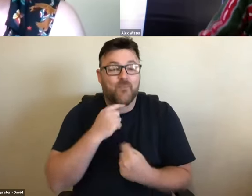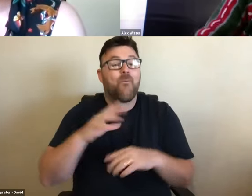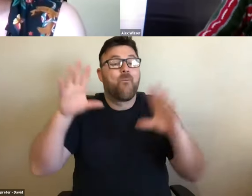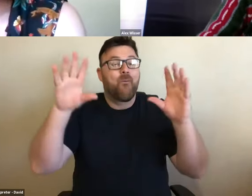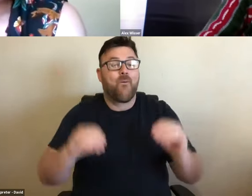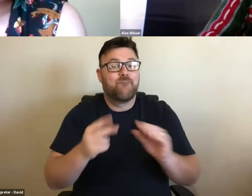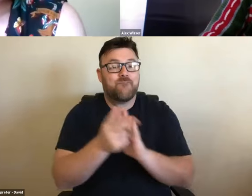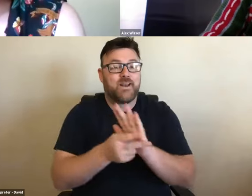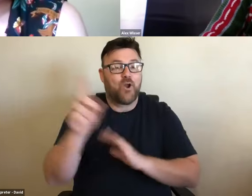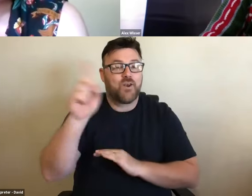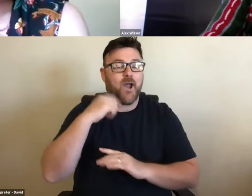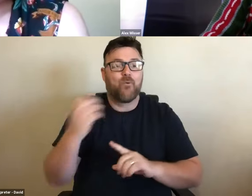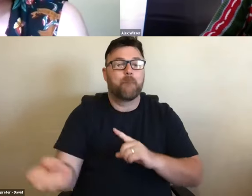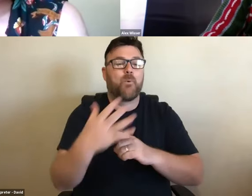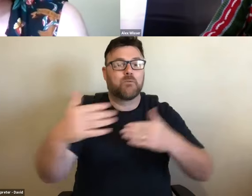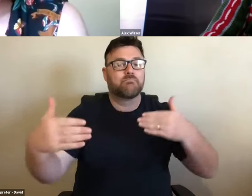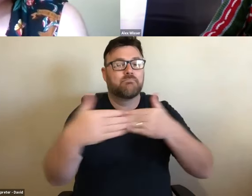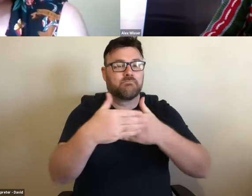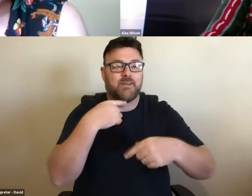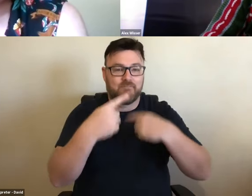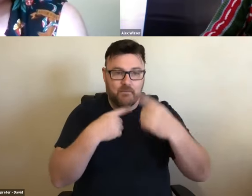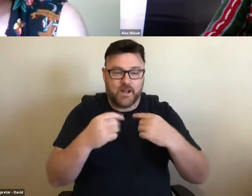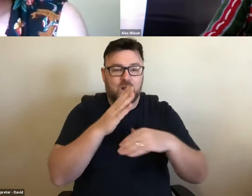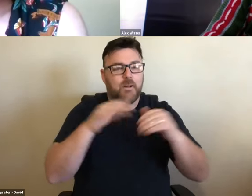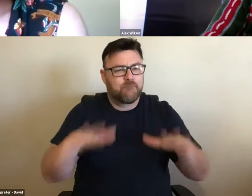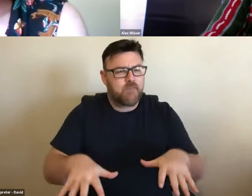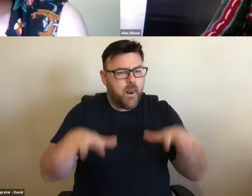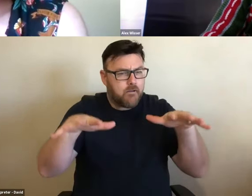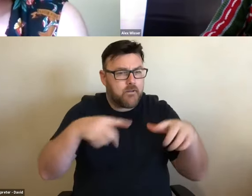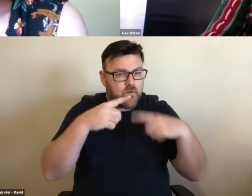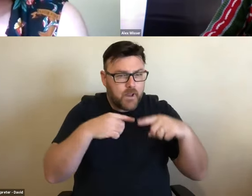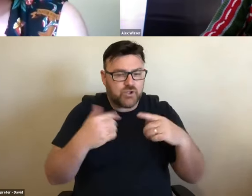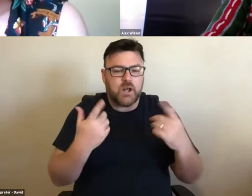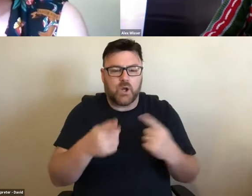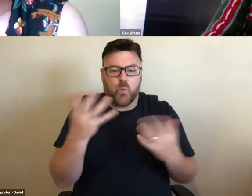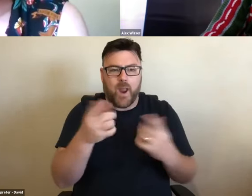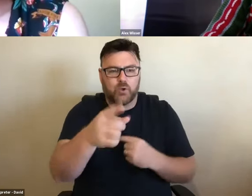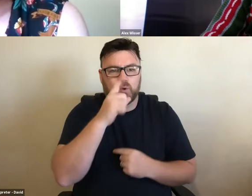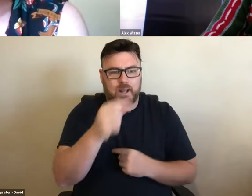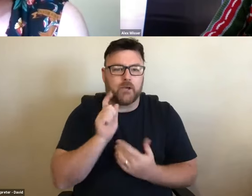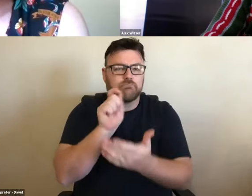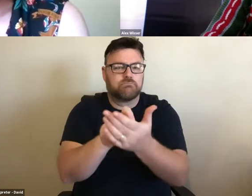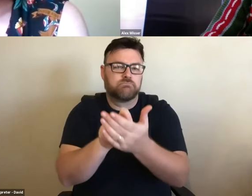enjoyed this". We'll put up a slide now with information about flood information and places that you can donate if you have some spare coin,